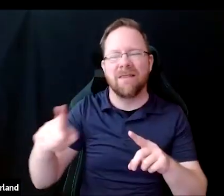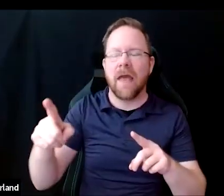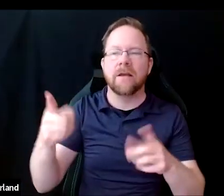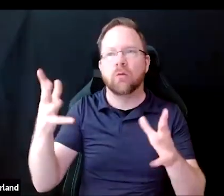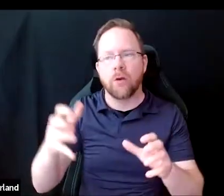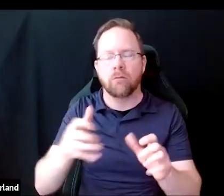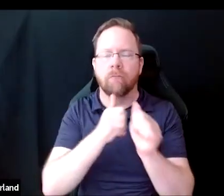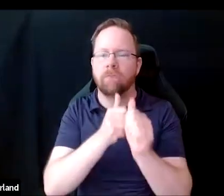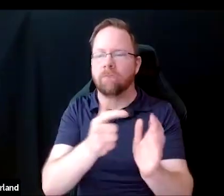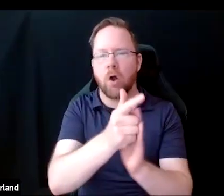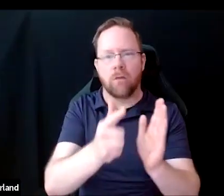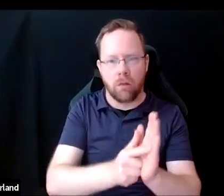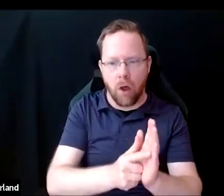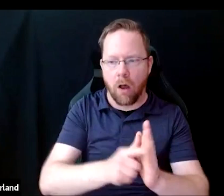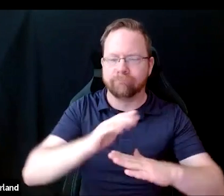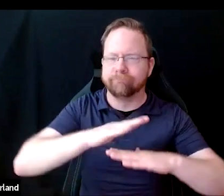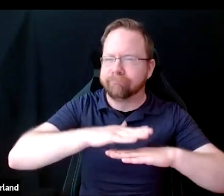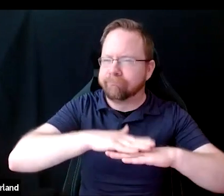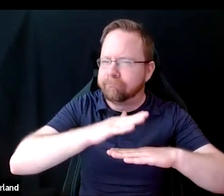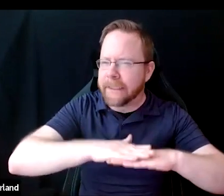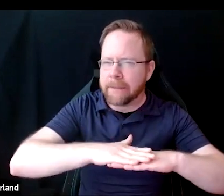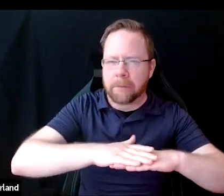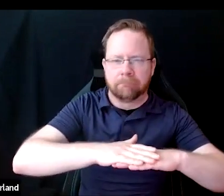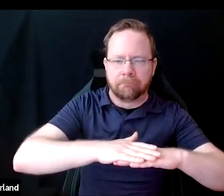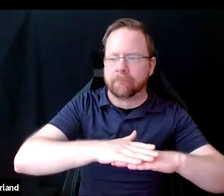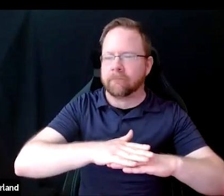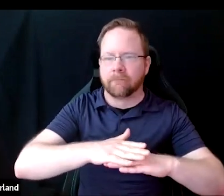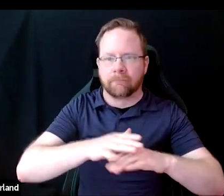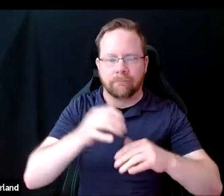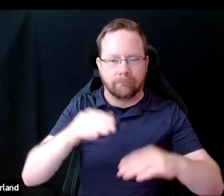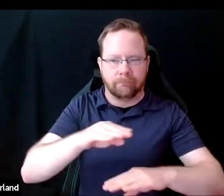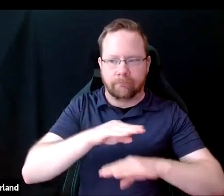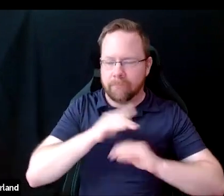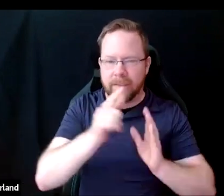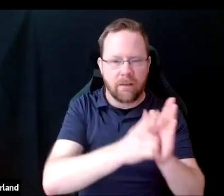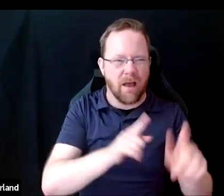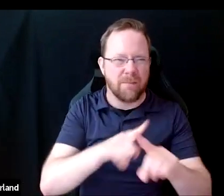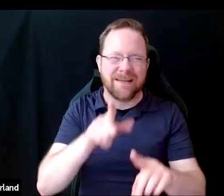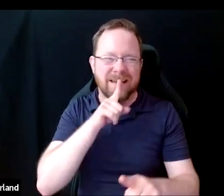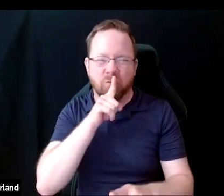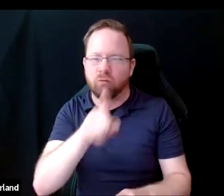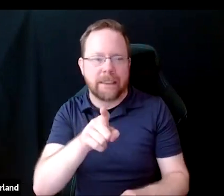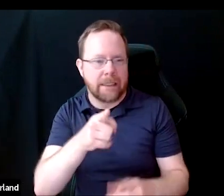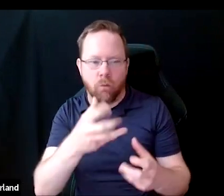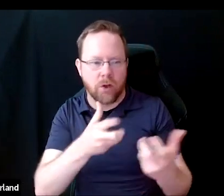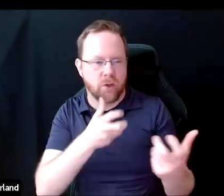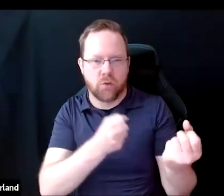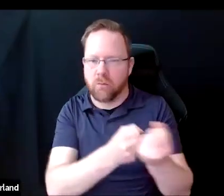and not out of a genuine sense to support the interviewee. In many cases, interviews are arranged